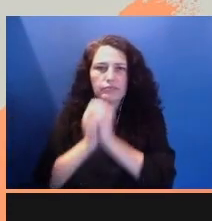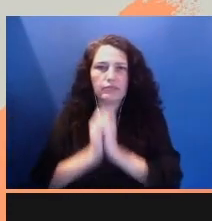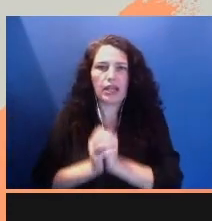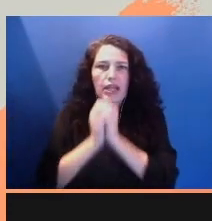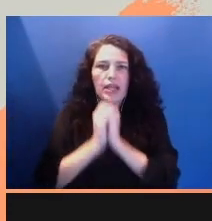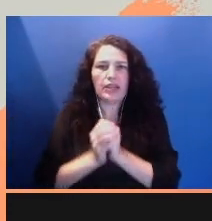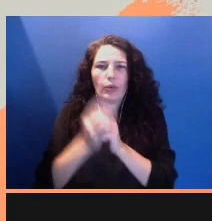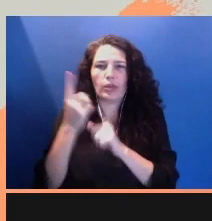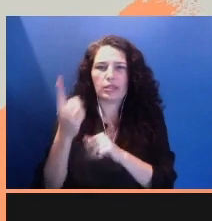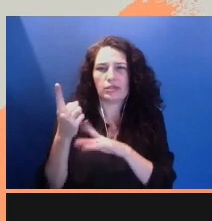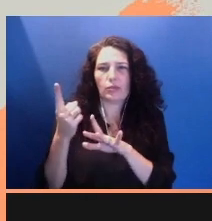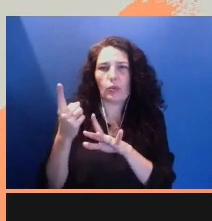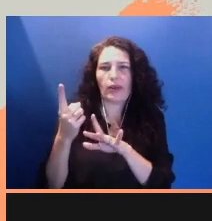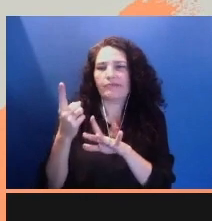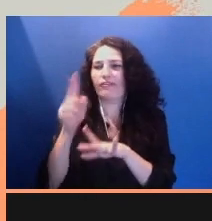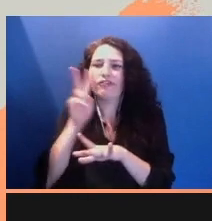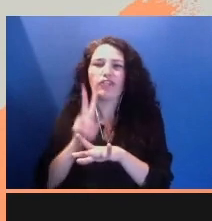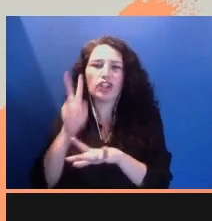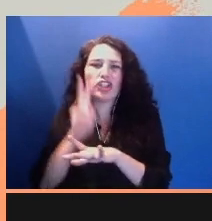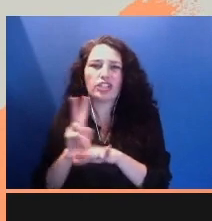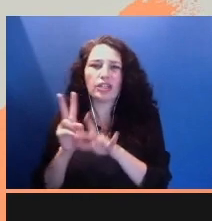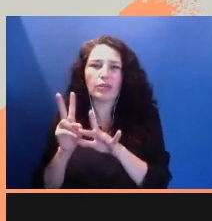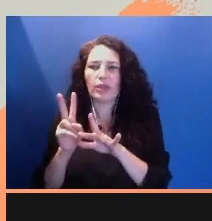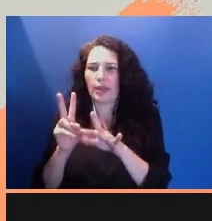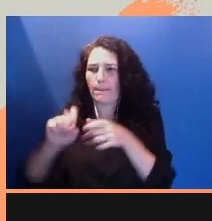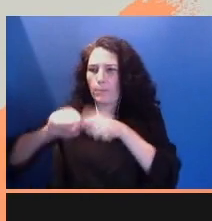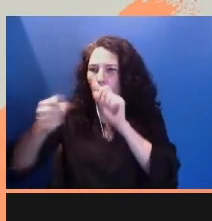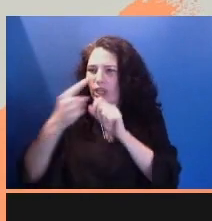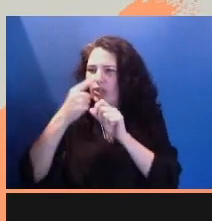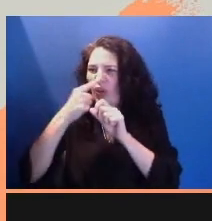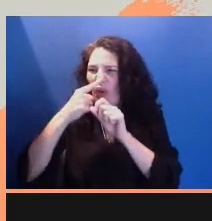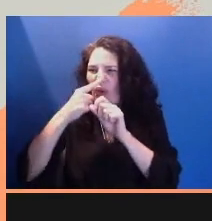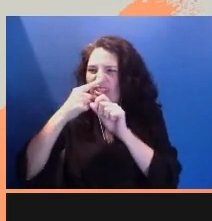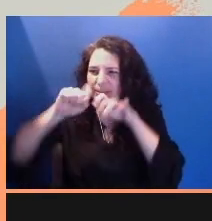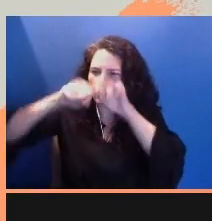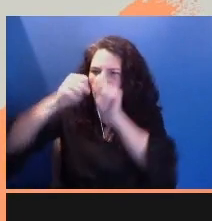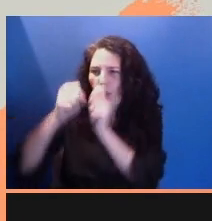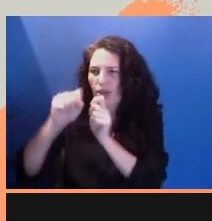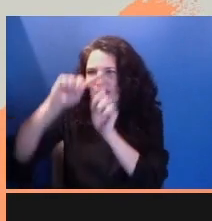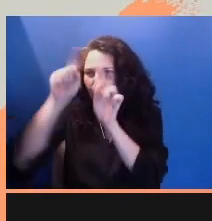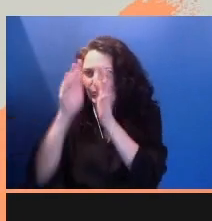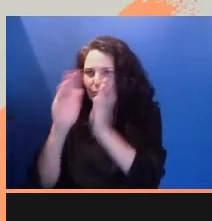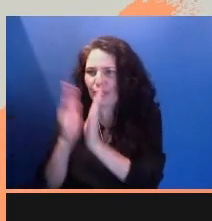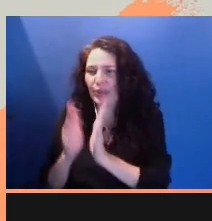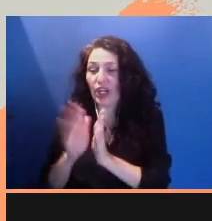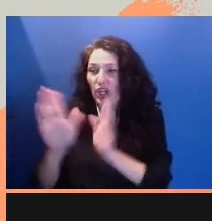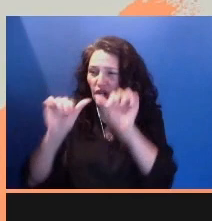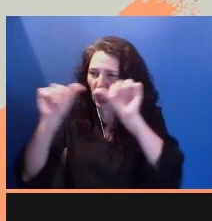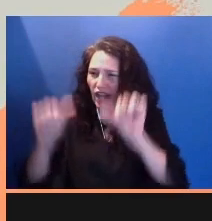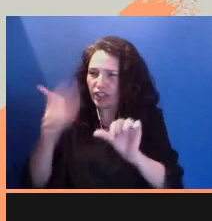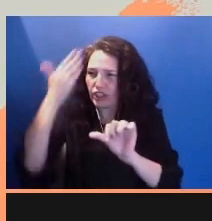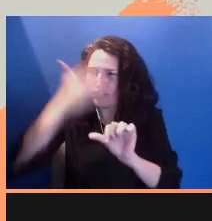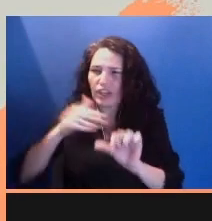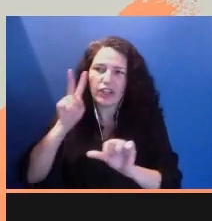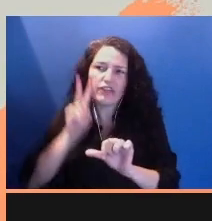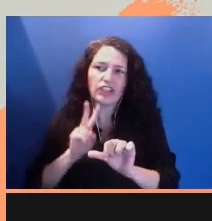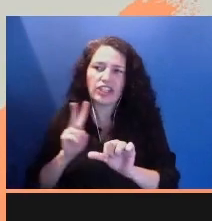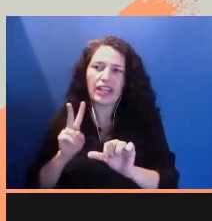taped back in place, her altar. In front of the Virgin, a little cheap candy tin,